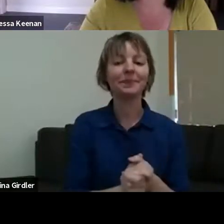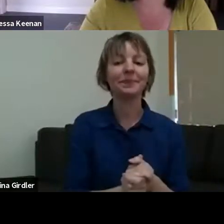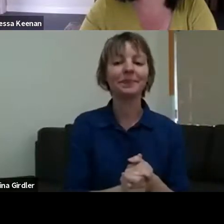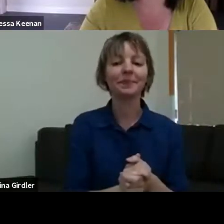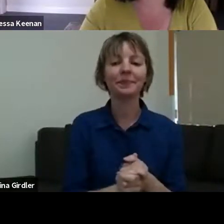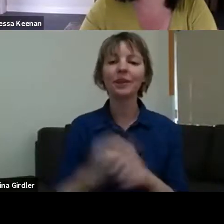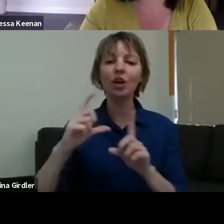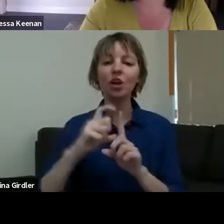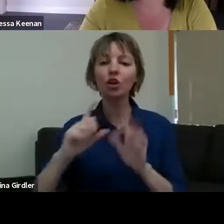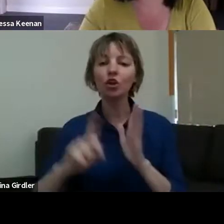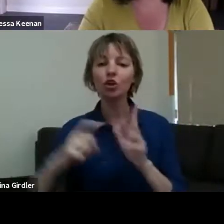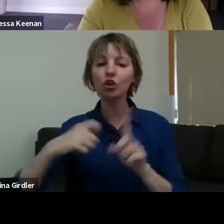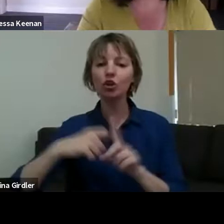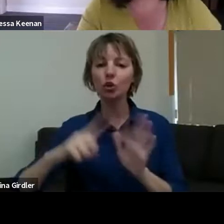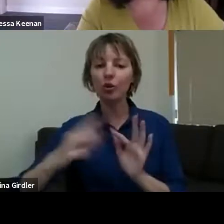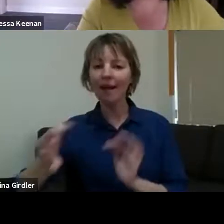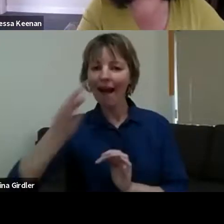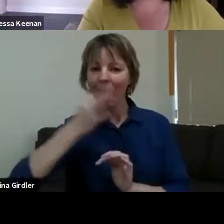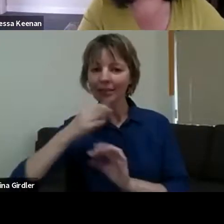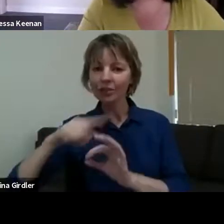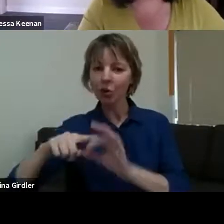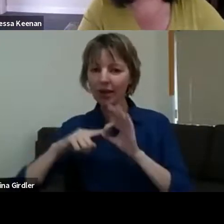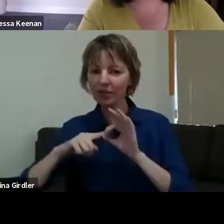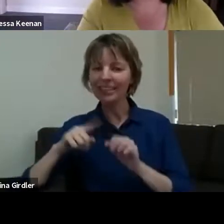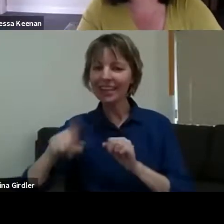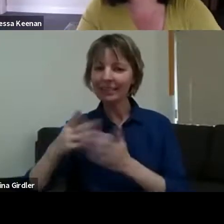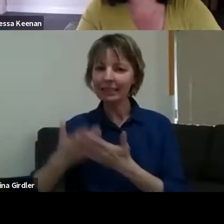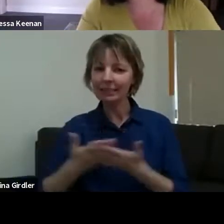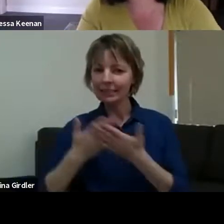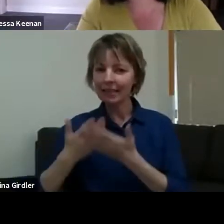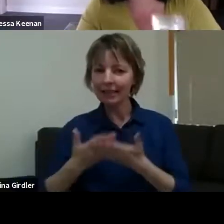is from Duke, who has a long history of socially engaged arts projects